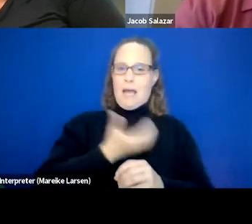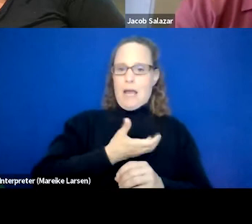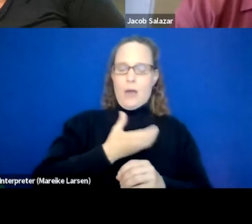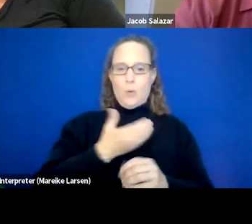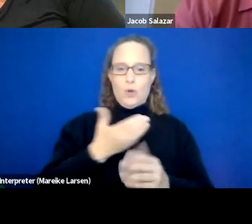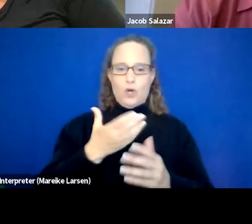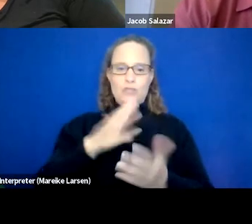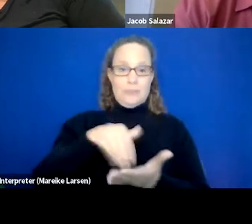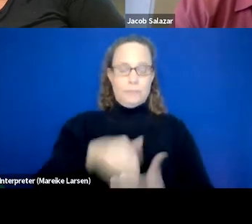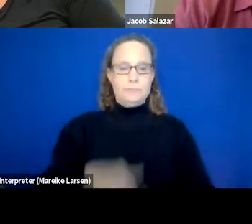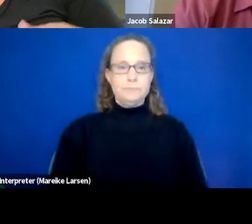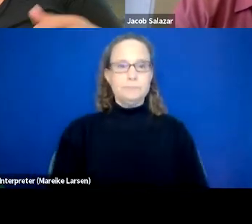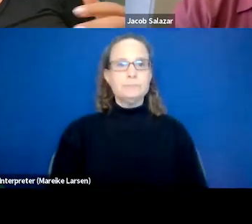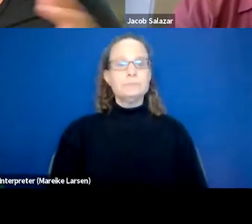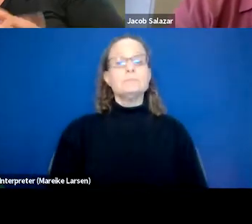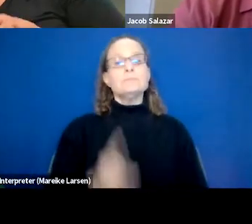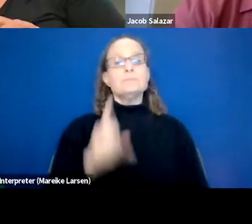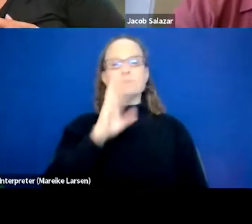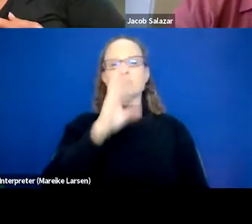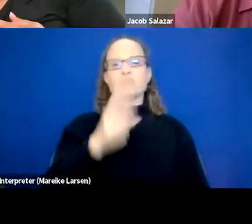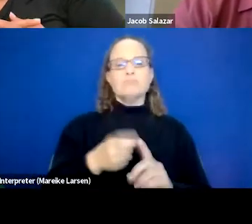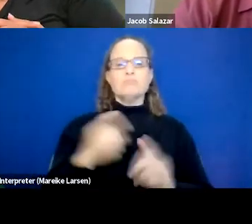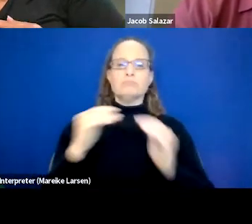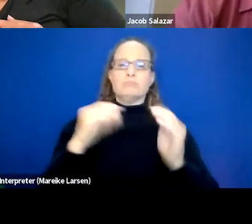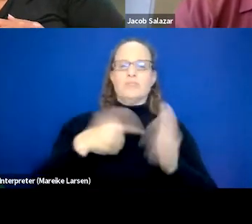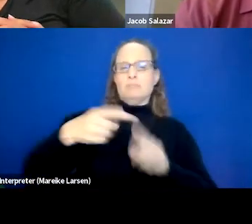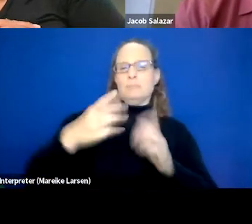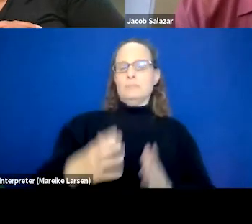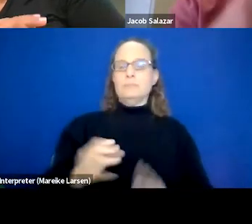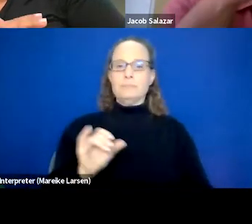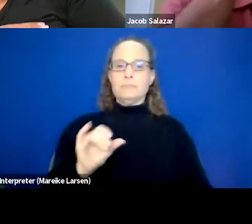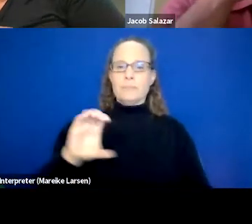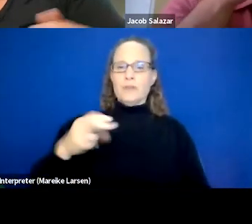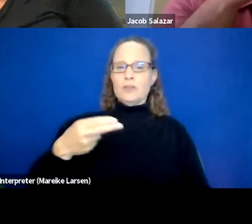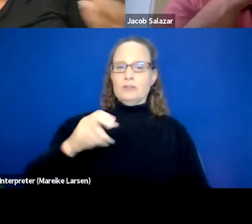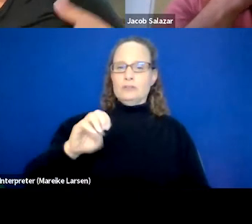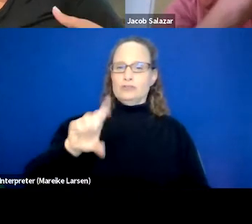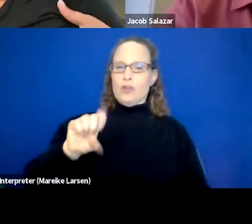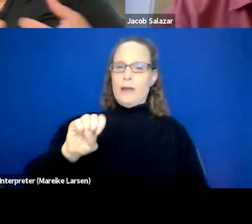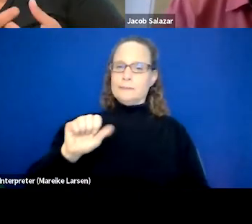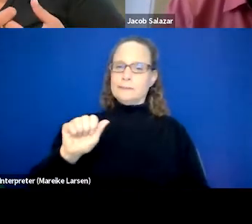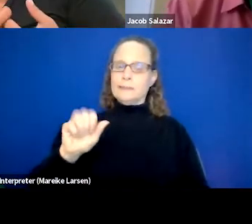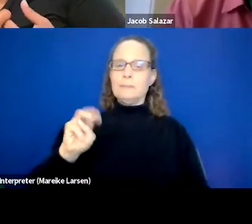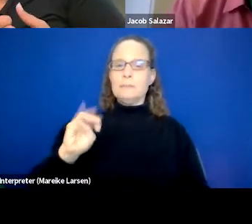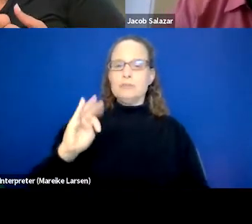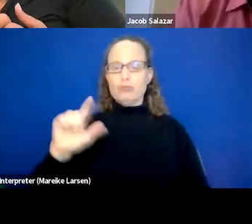And then you'll get to hear the directly from our career specialist, Chelsea Mitchell, and how she became part of the team